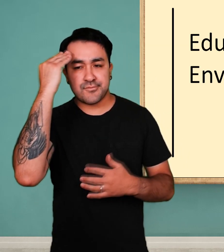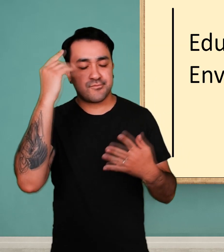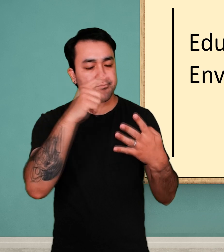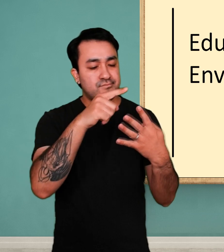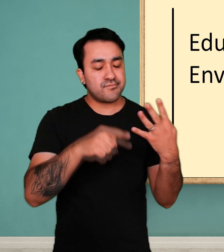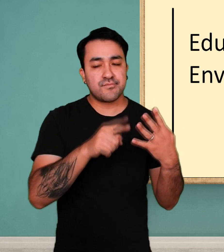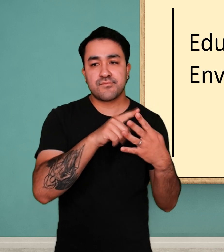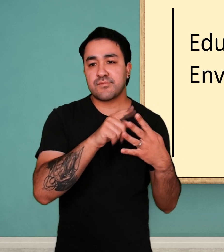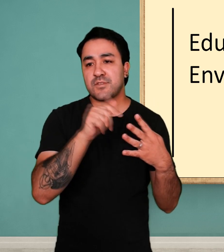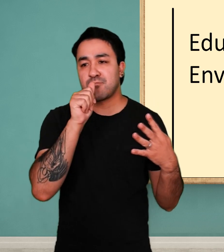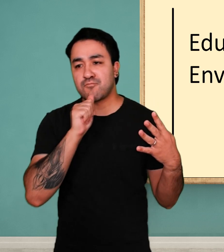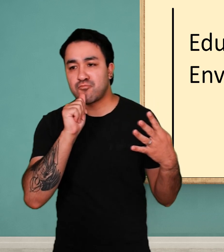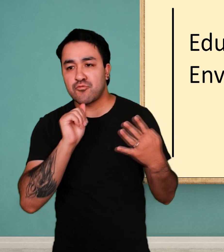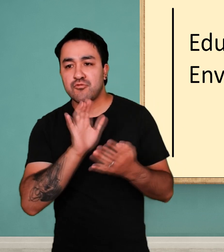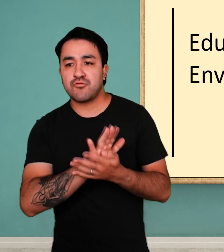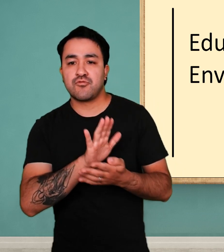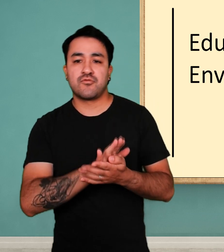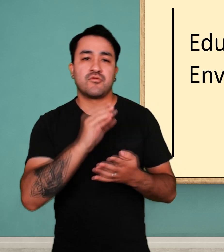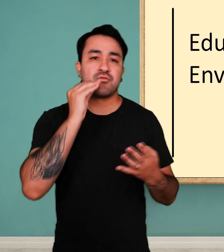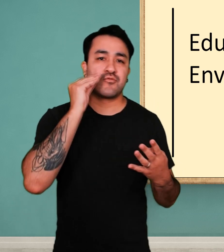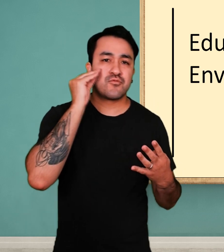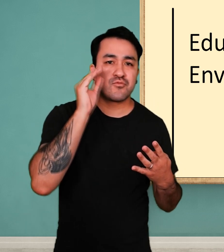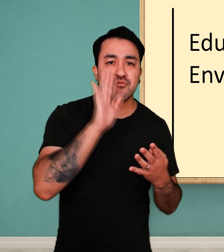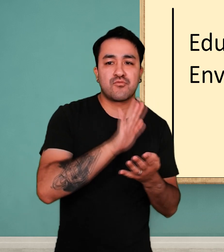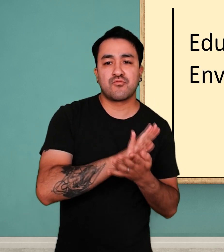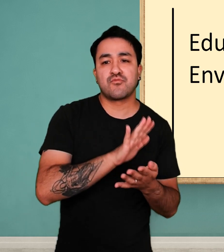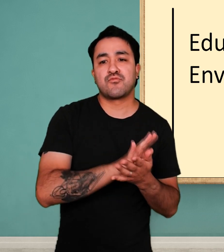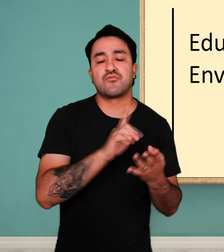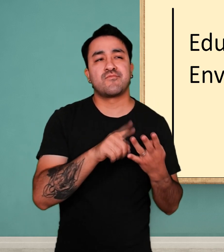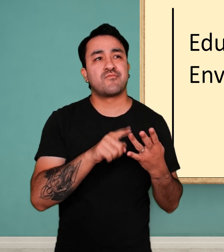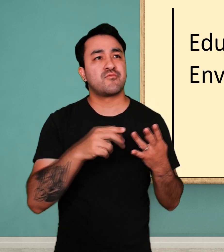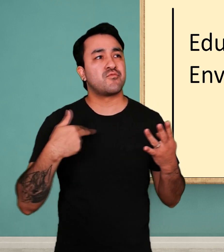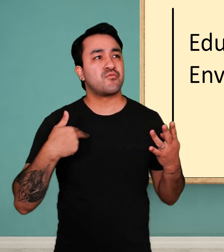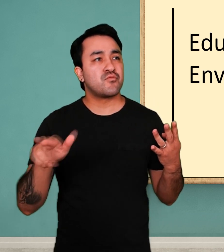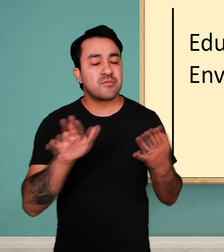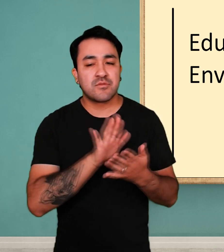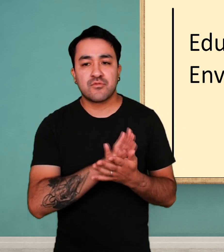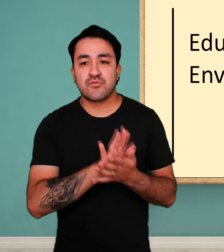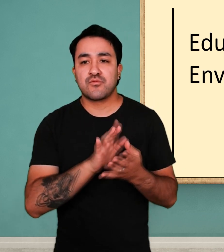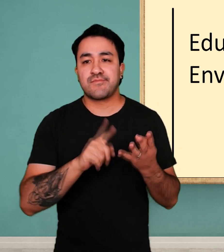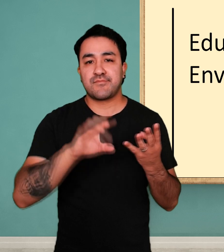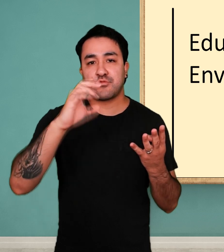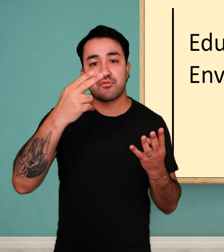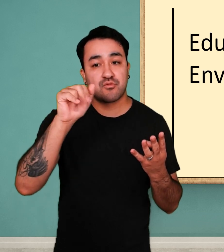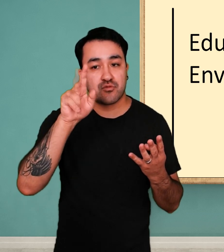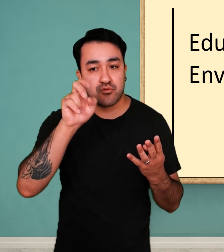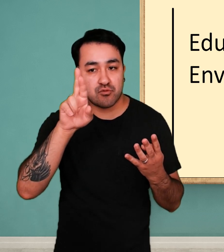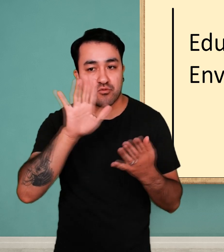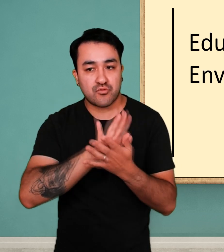You probably know about private, home, religious, and charter schools. But did you know there are